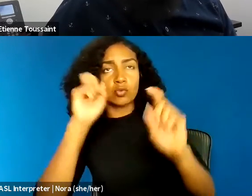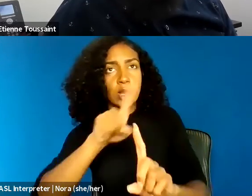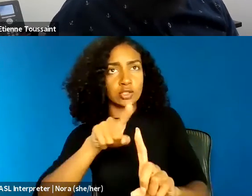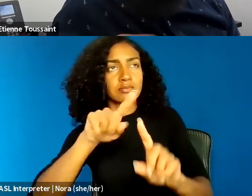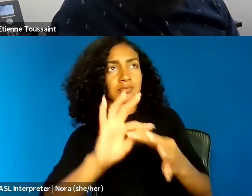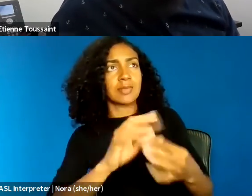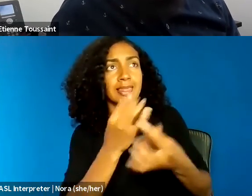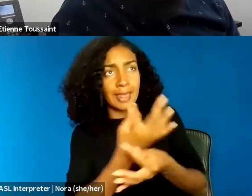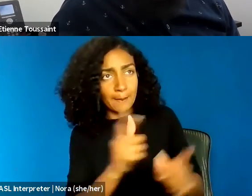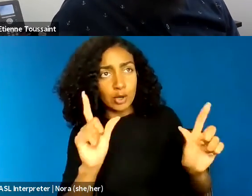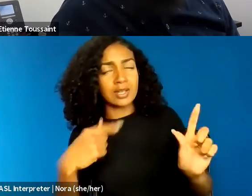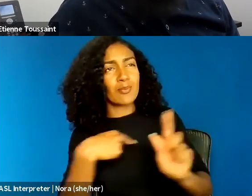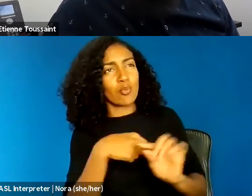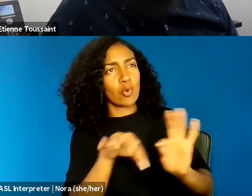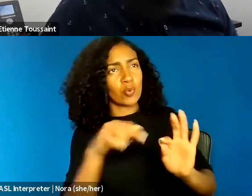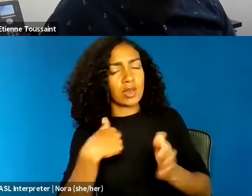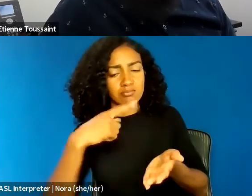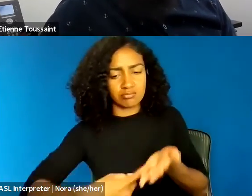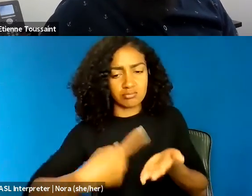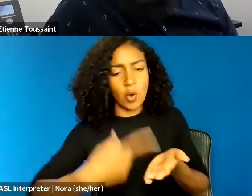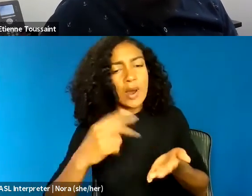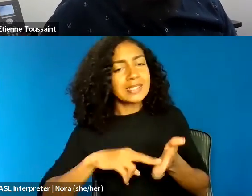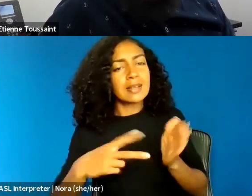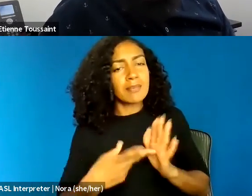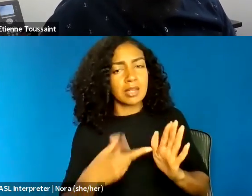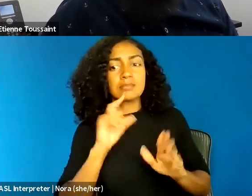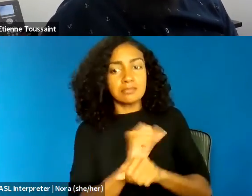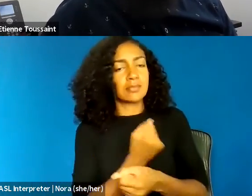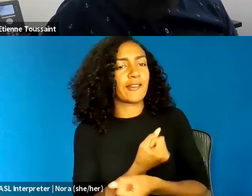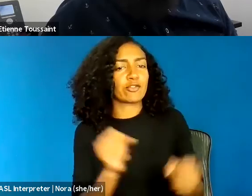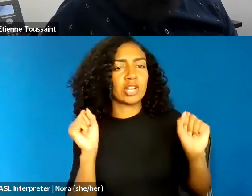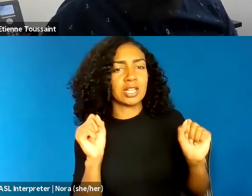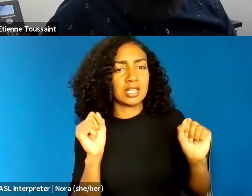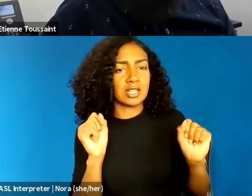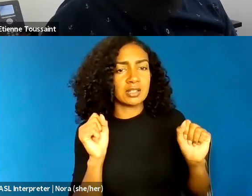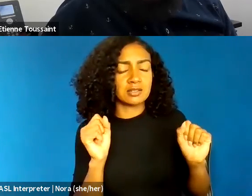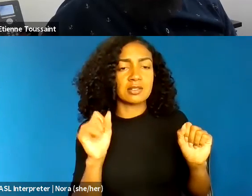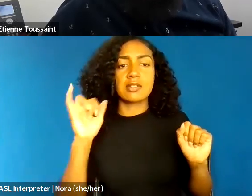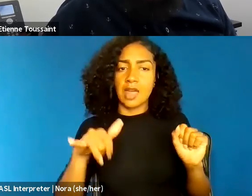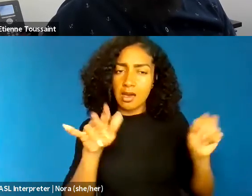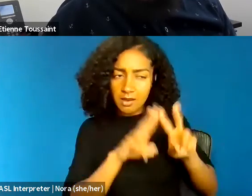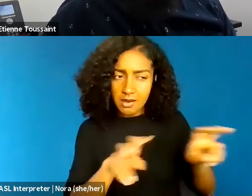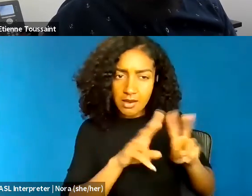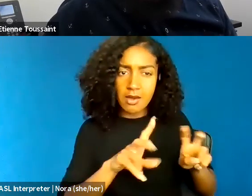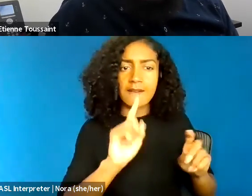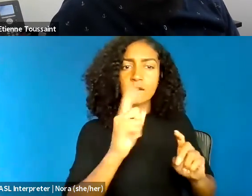This dynamic to me reflects unresolved tensions in the First Amendment's treatment of race relations in America.